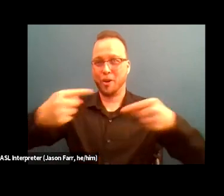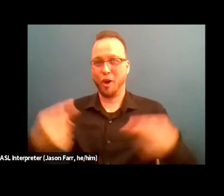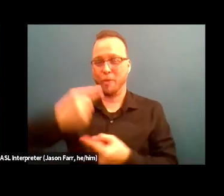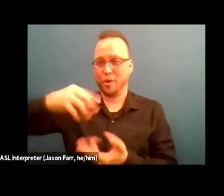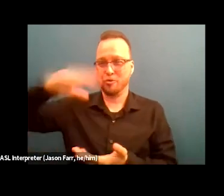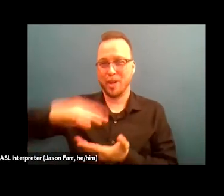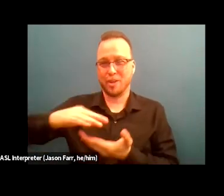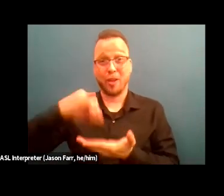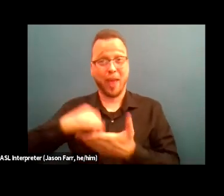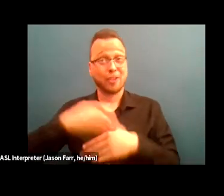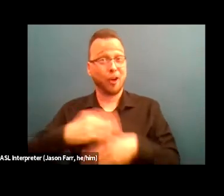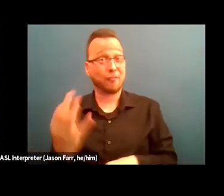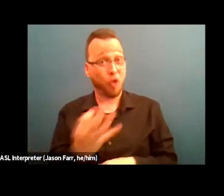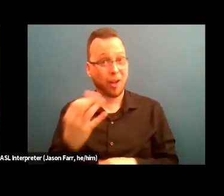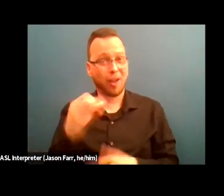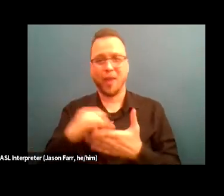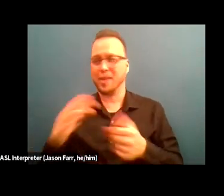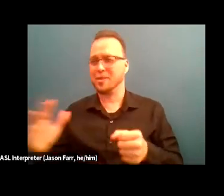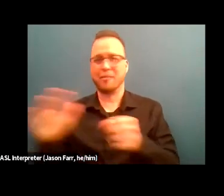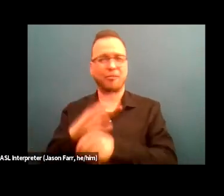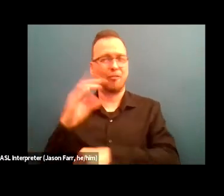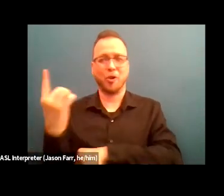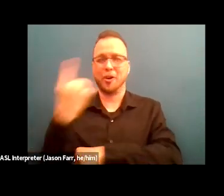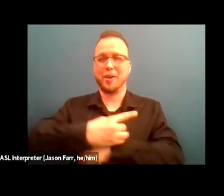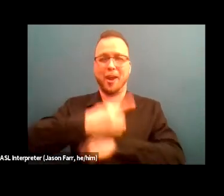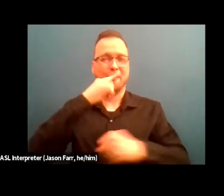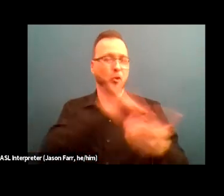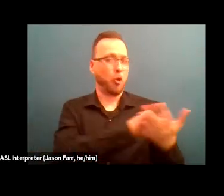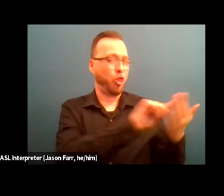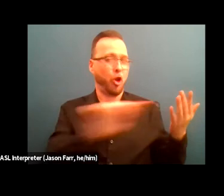And it's a full day of these conversations, right?